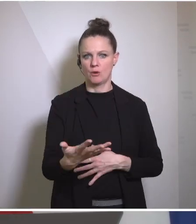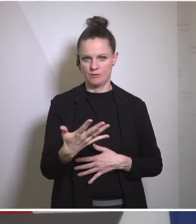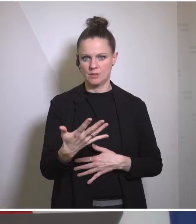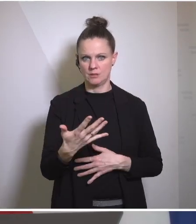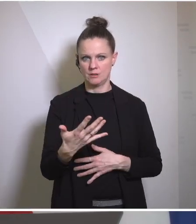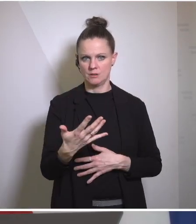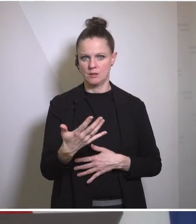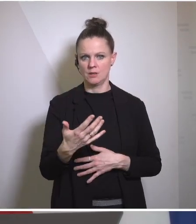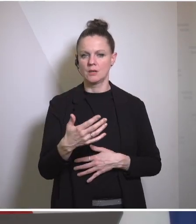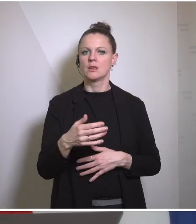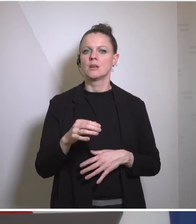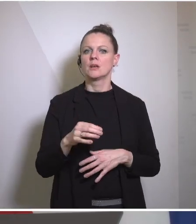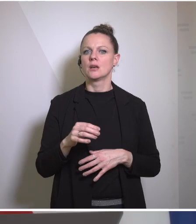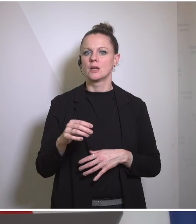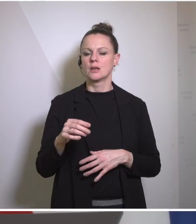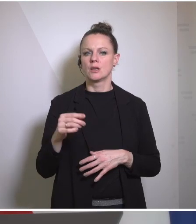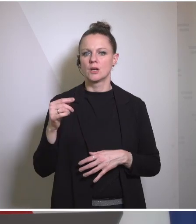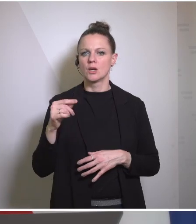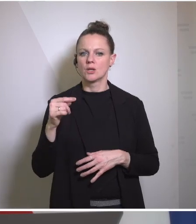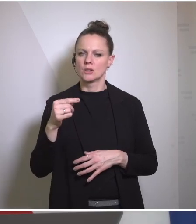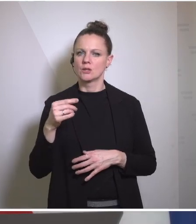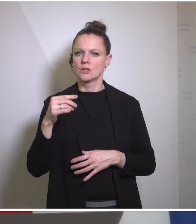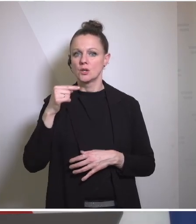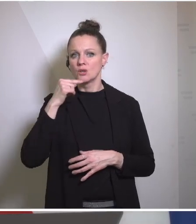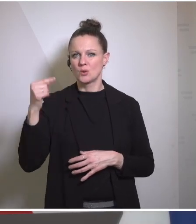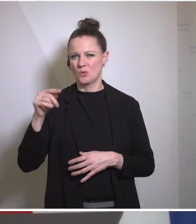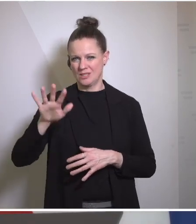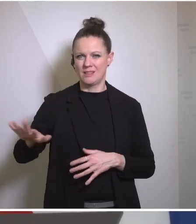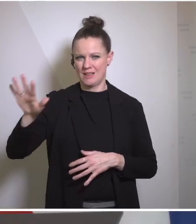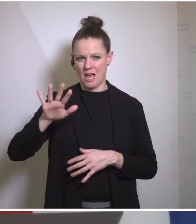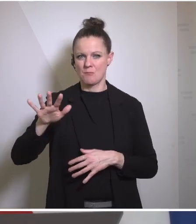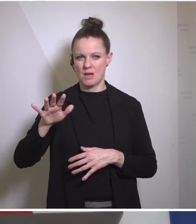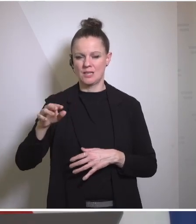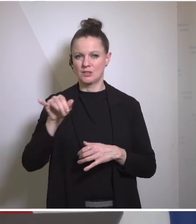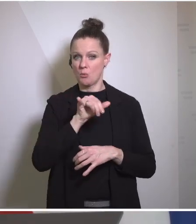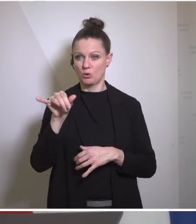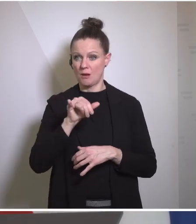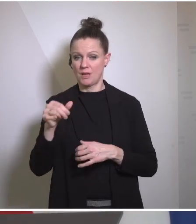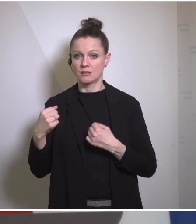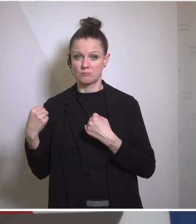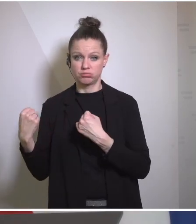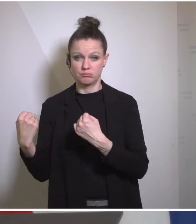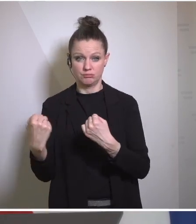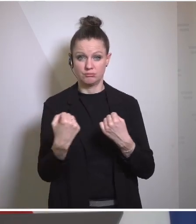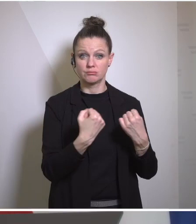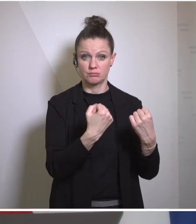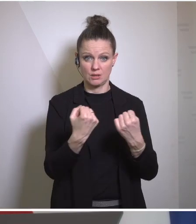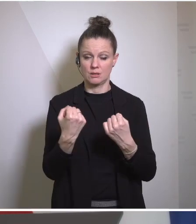Budapest the very young then fully Sovereign Austria already then at the general assembly